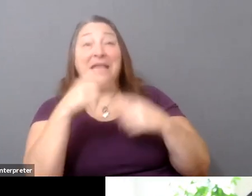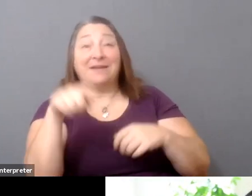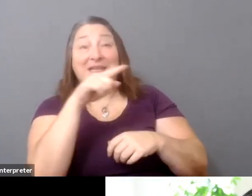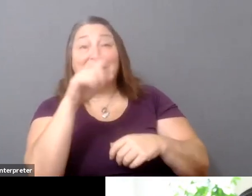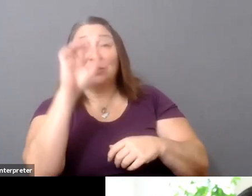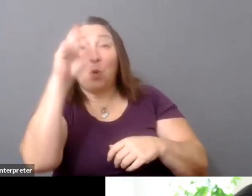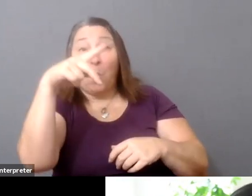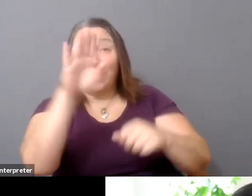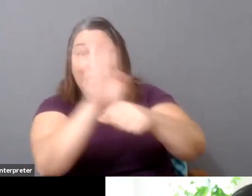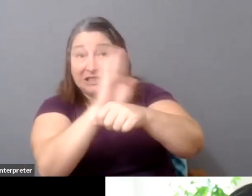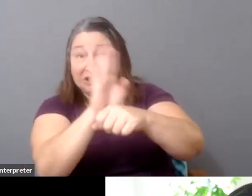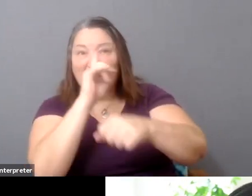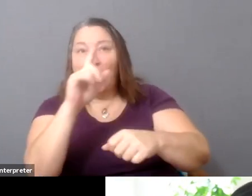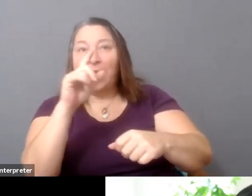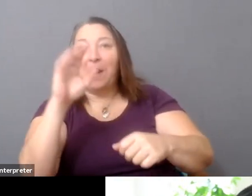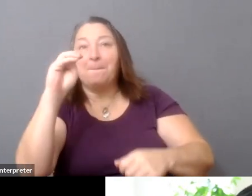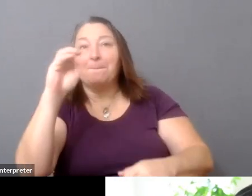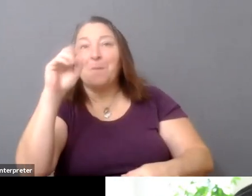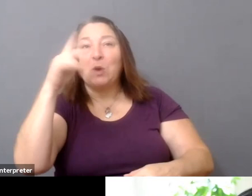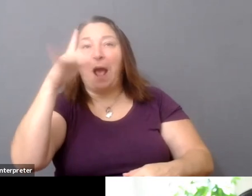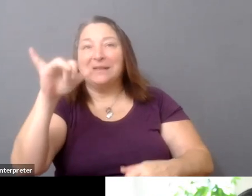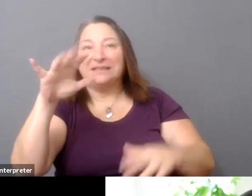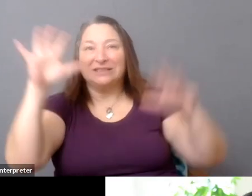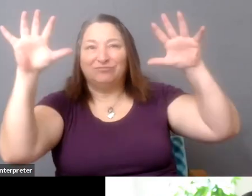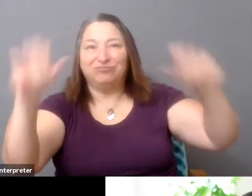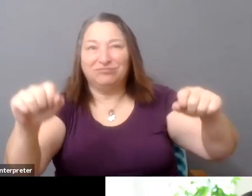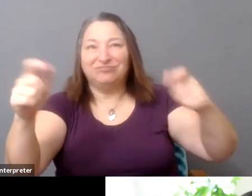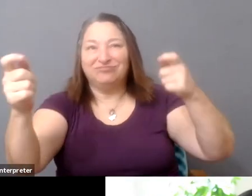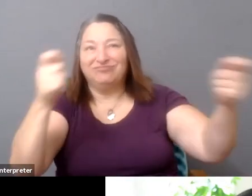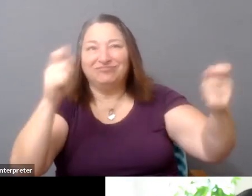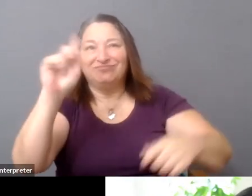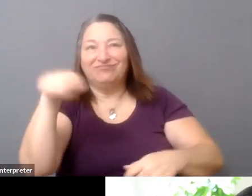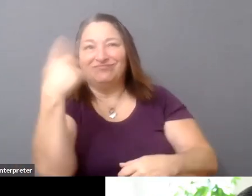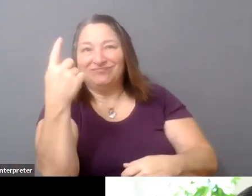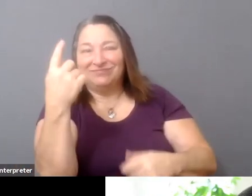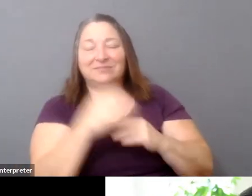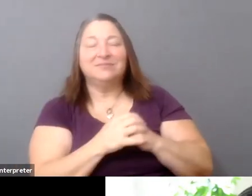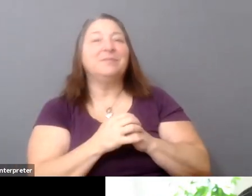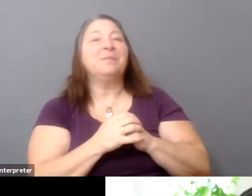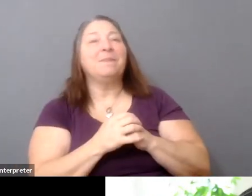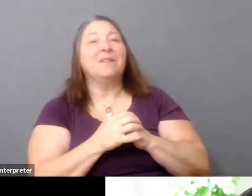and that also leads to other problems in the market. So those are kind of the broad swaths